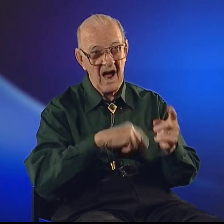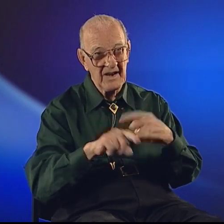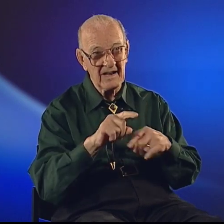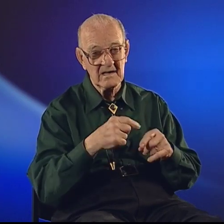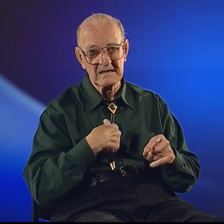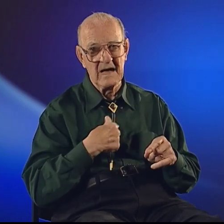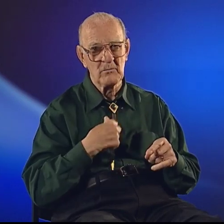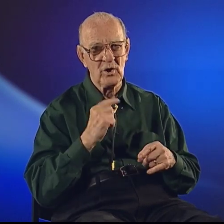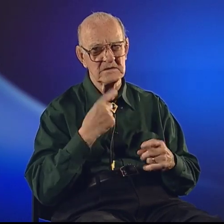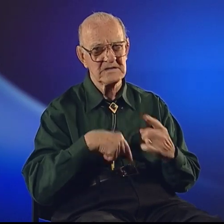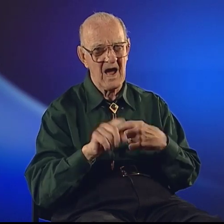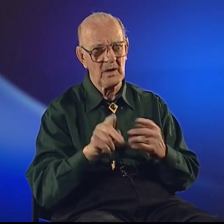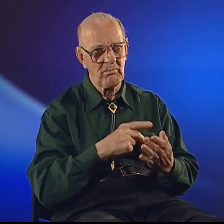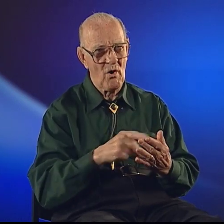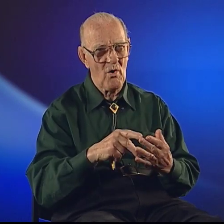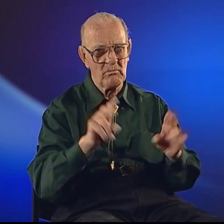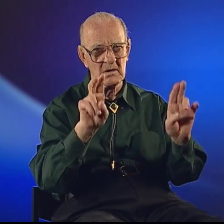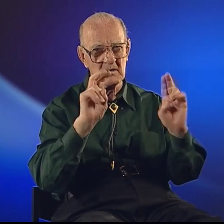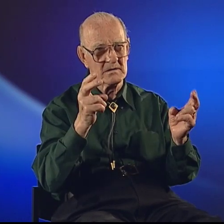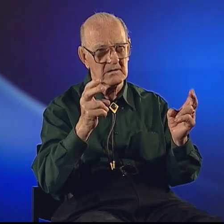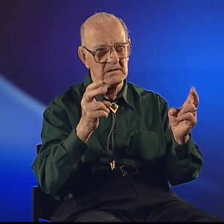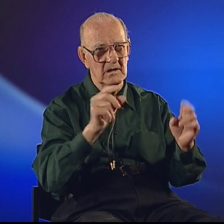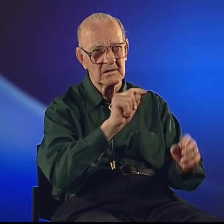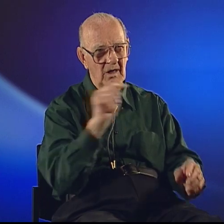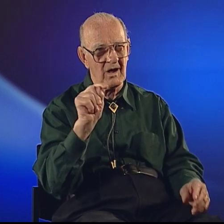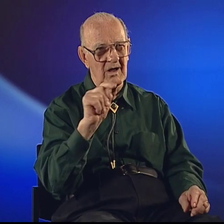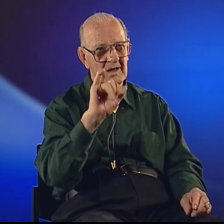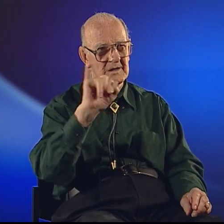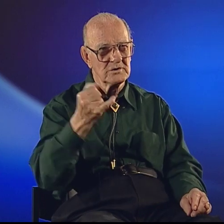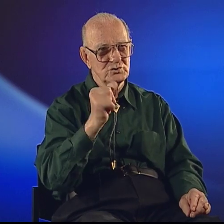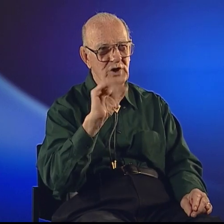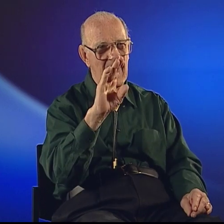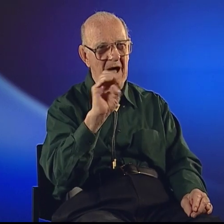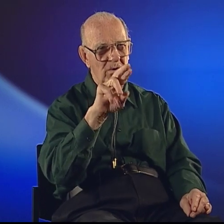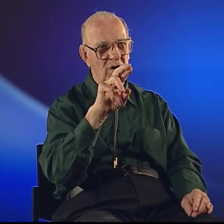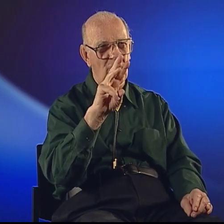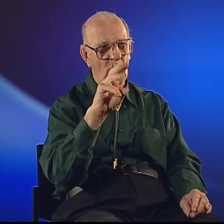"I'm going to sign the poem Jabberwocky."